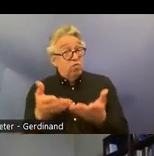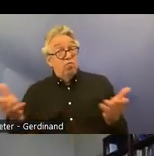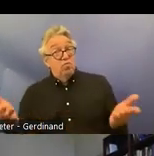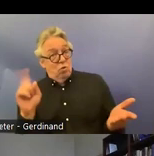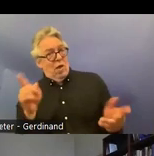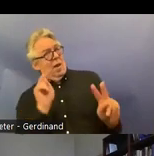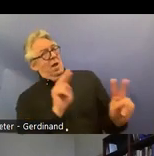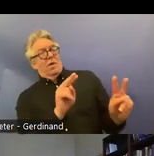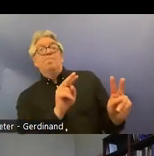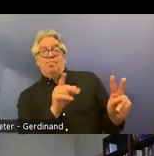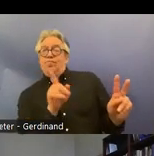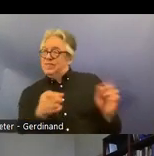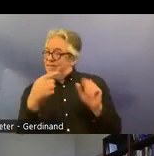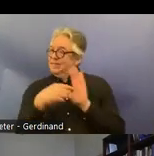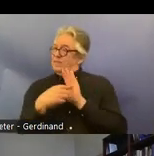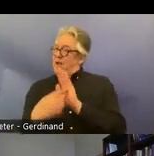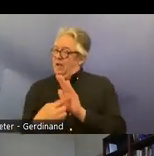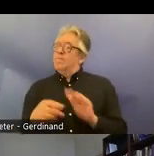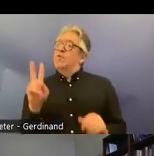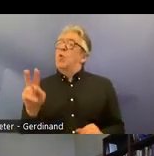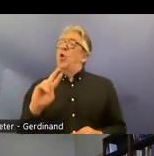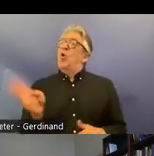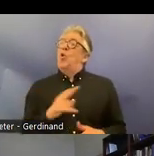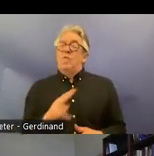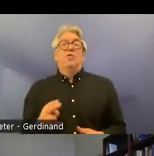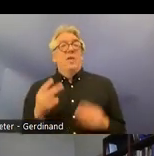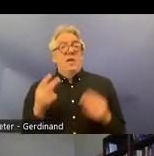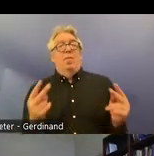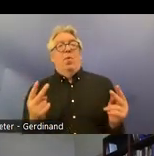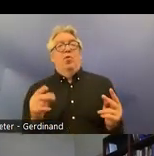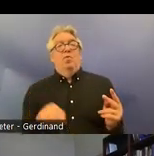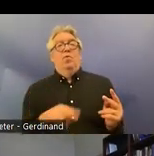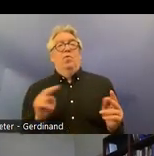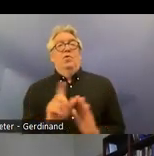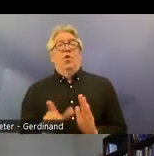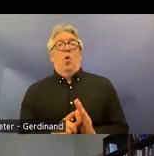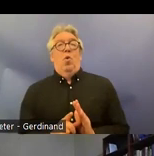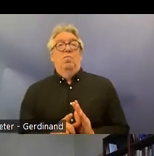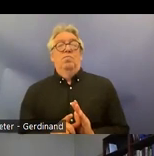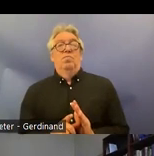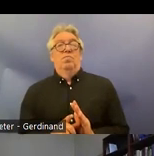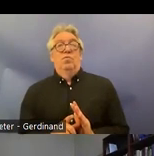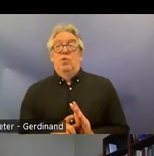signal that convention is important in Norwegian law and so important that we